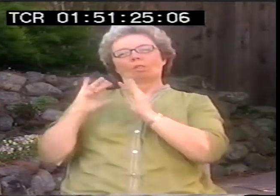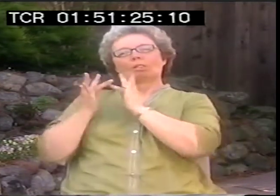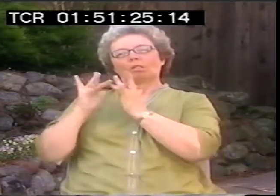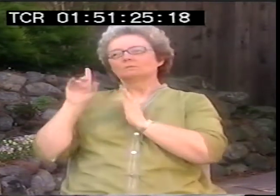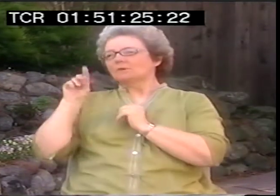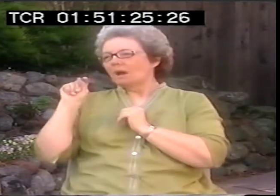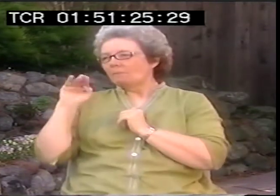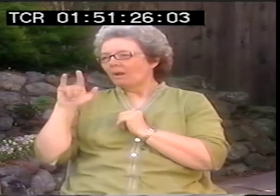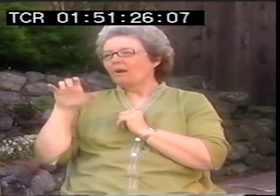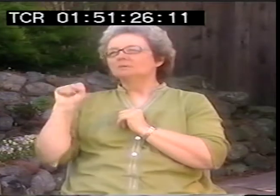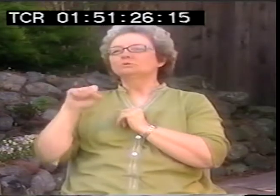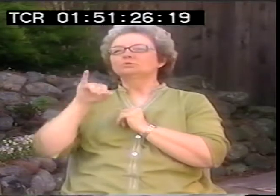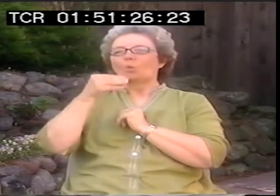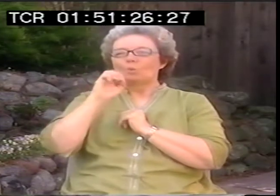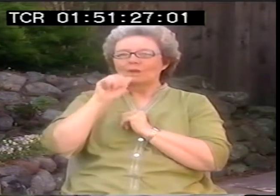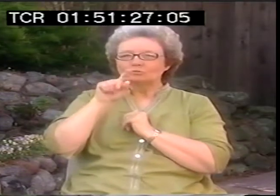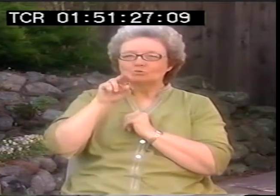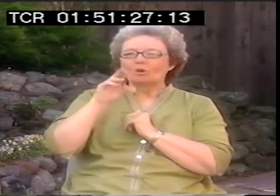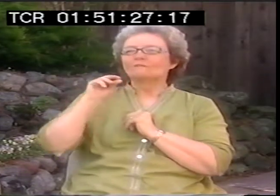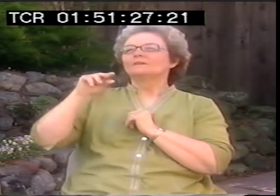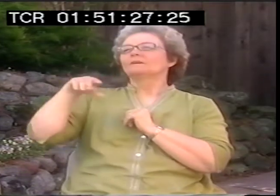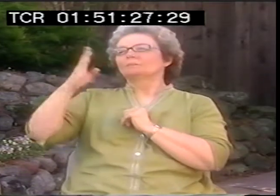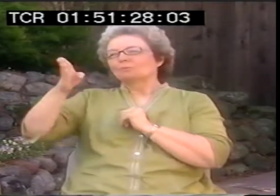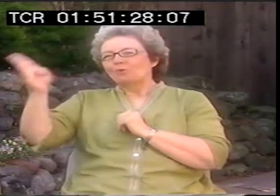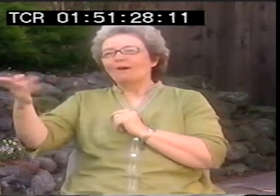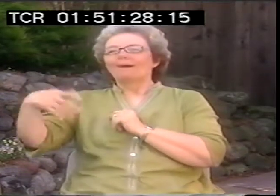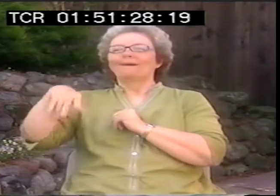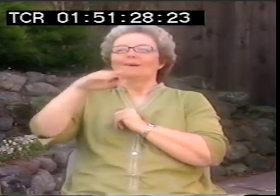Valli, he was just an island unto himself.